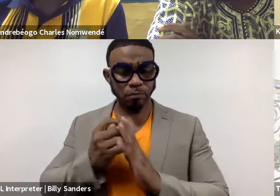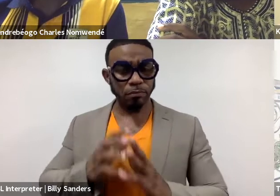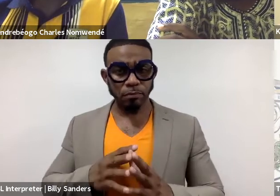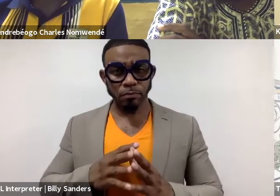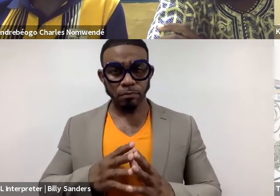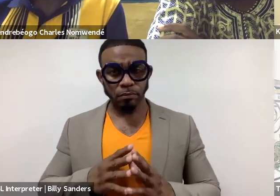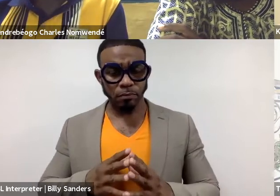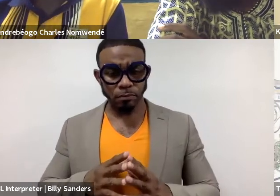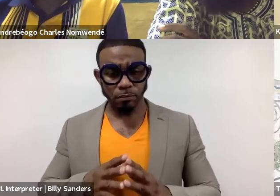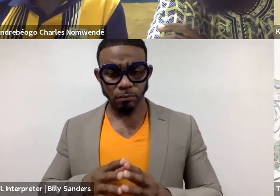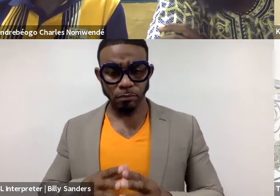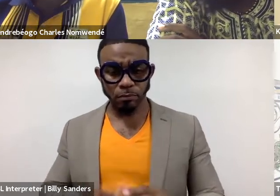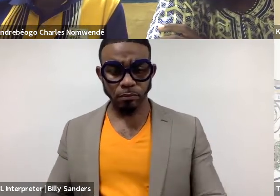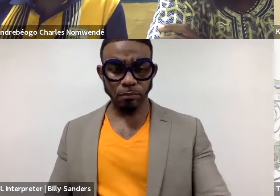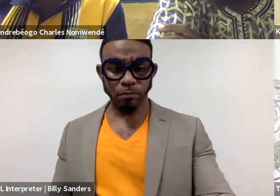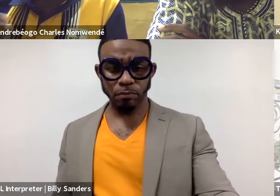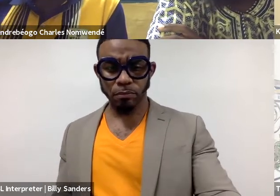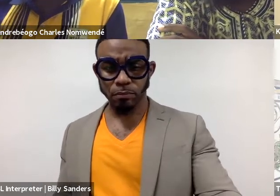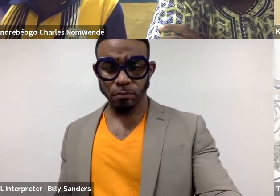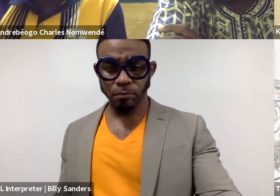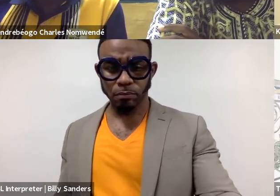(Charles speaks French)